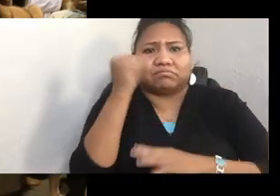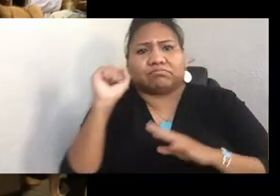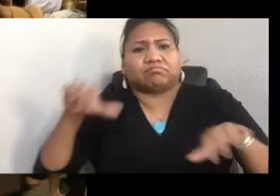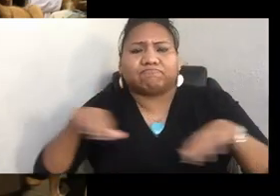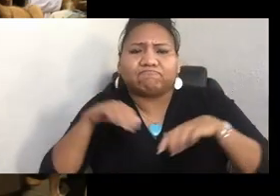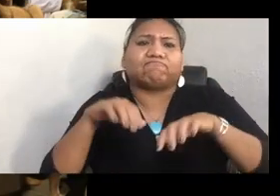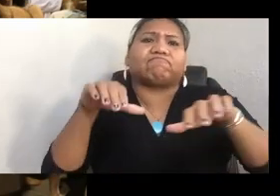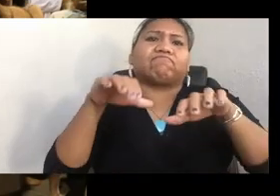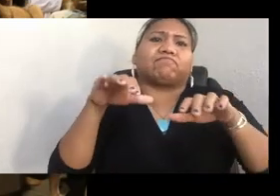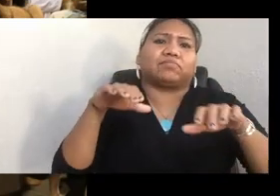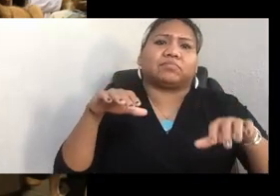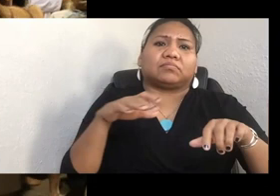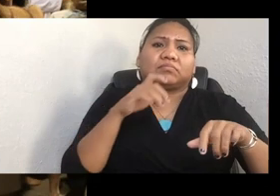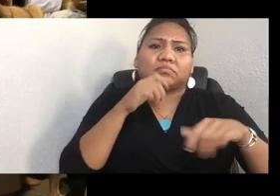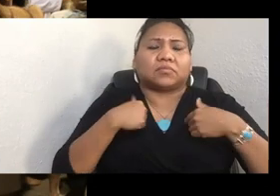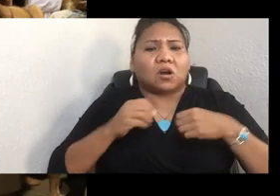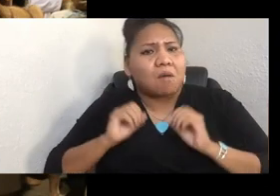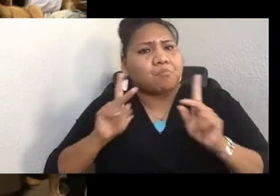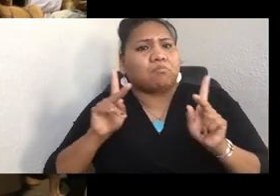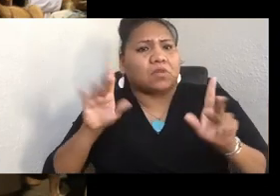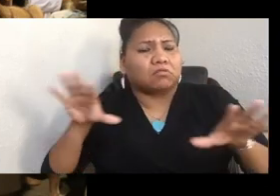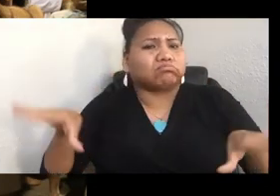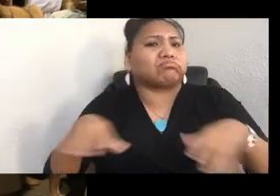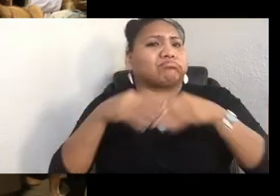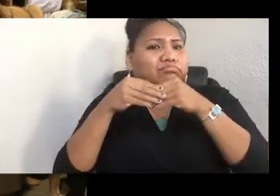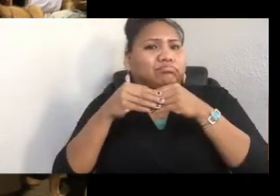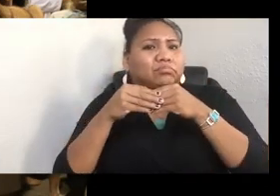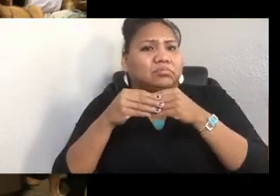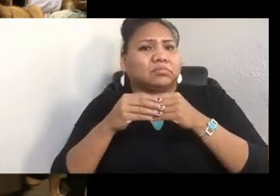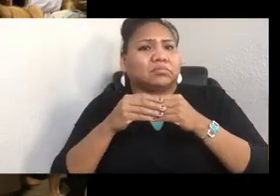get married in a long house in a ceremony that was once illegal.